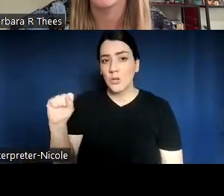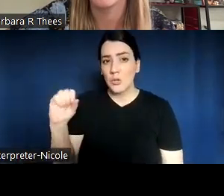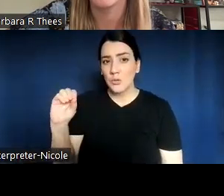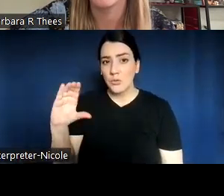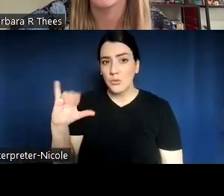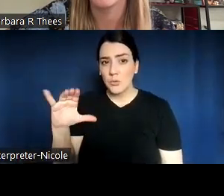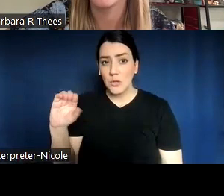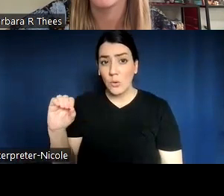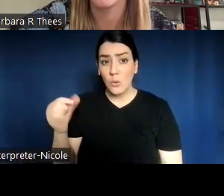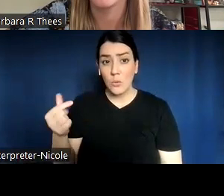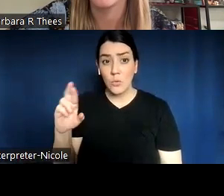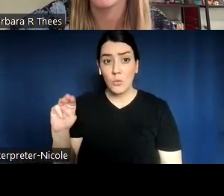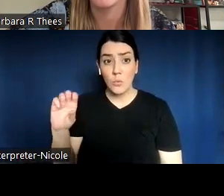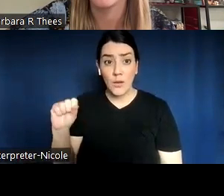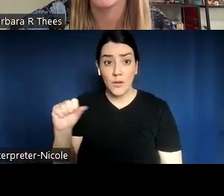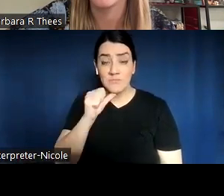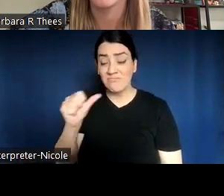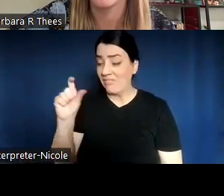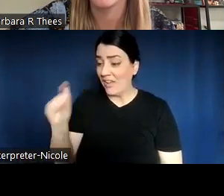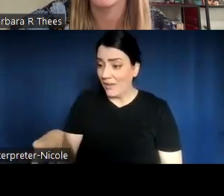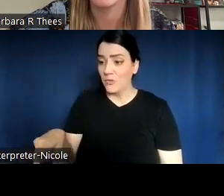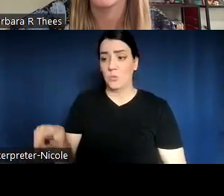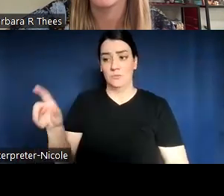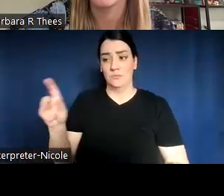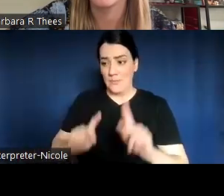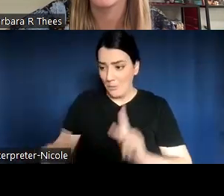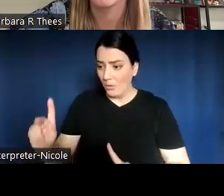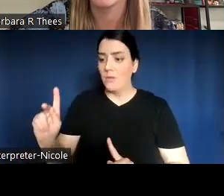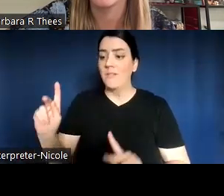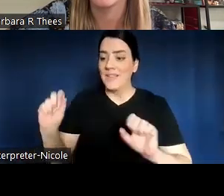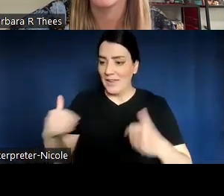So my partner had a ton of ideas that I had never thought of and she was able to teach